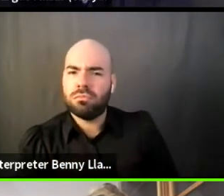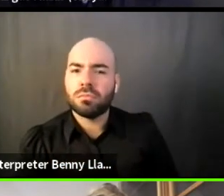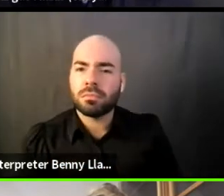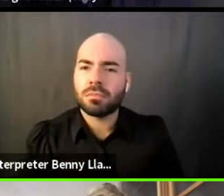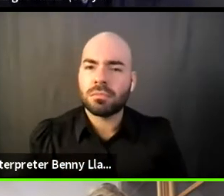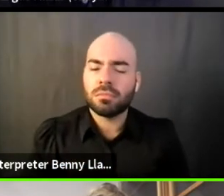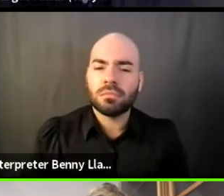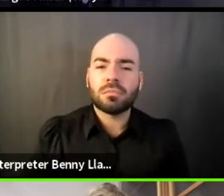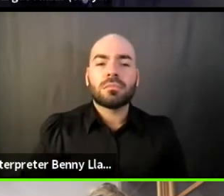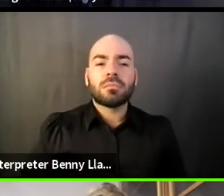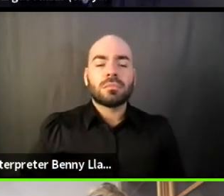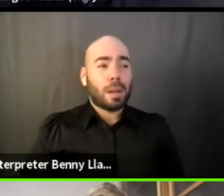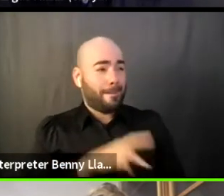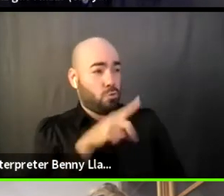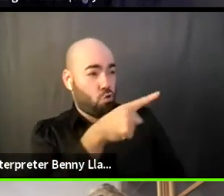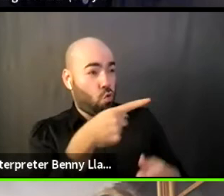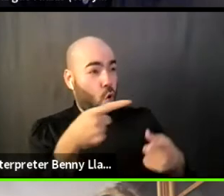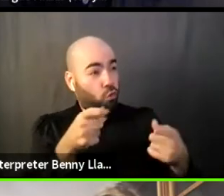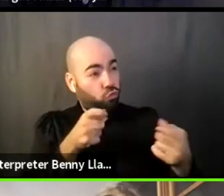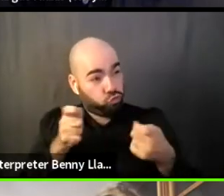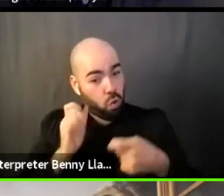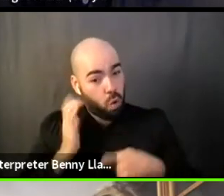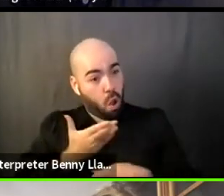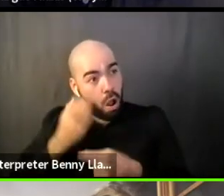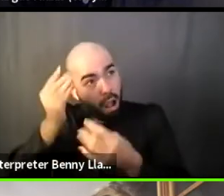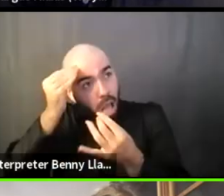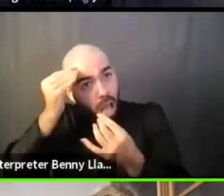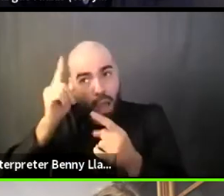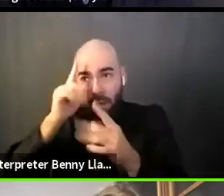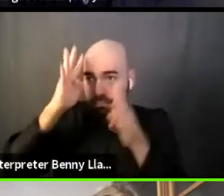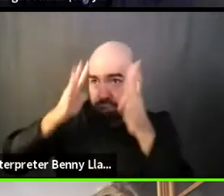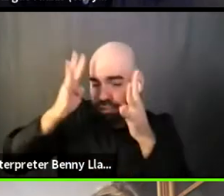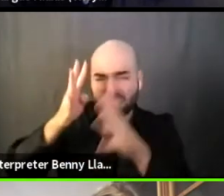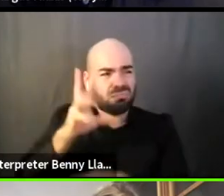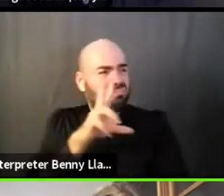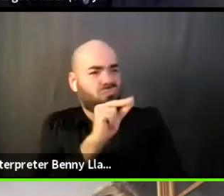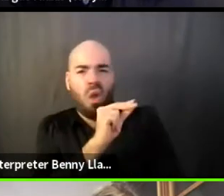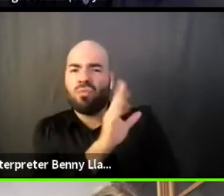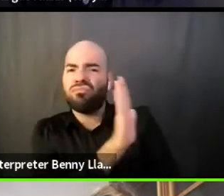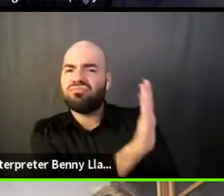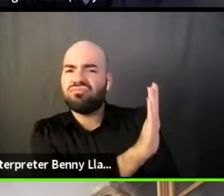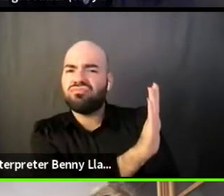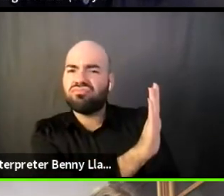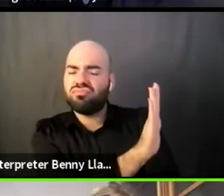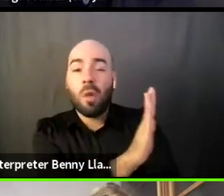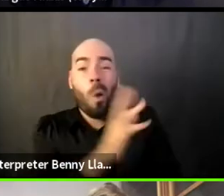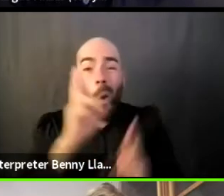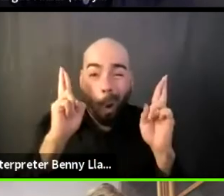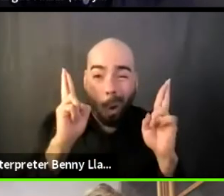And I think that's a conversation that I hope is becoming bigger in the American theater, because previously, folks have said,